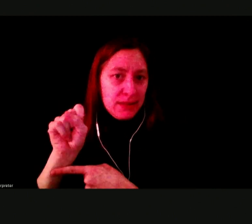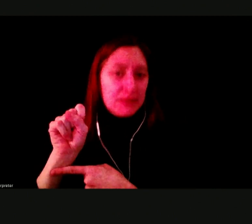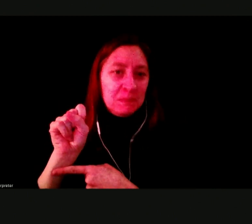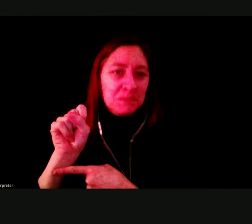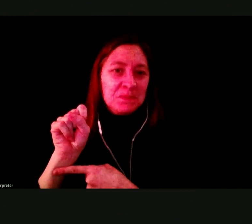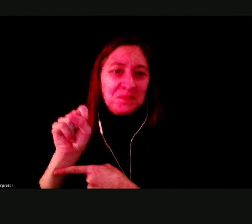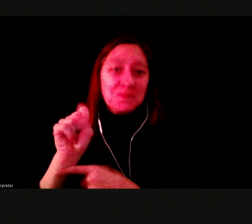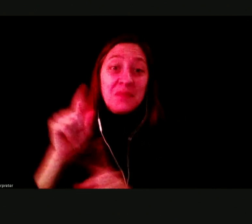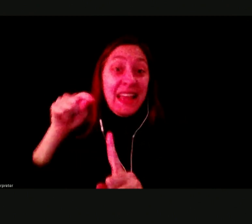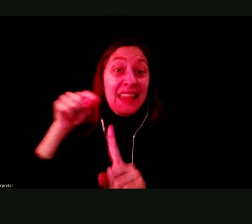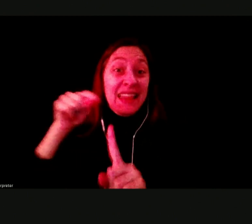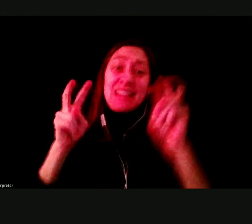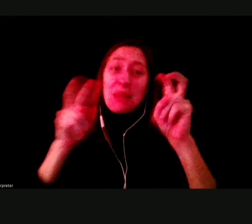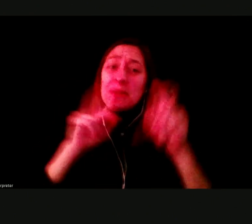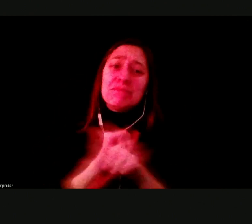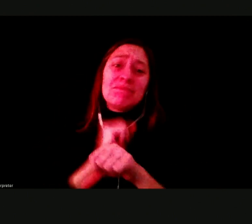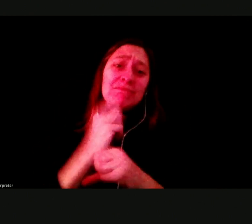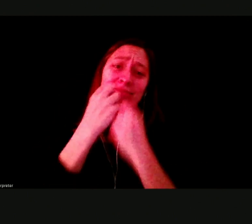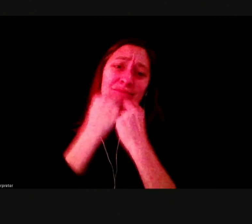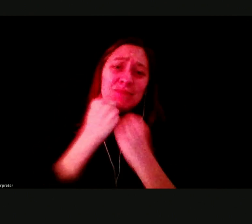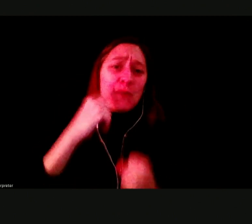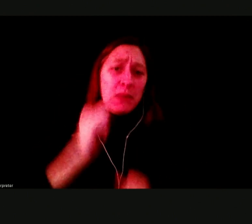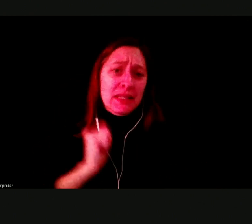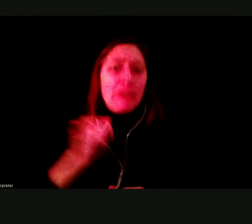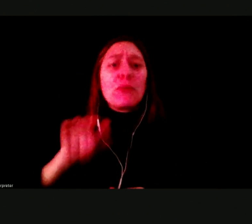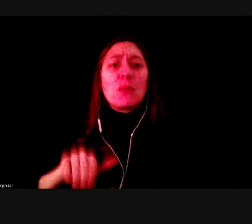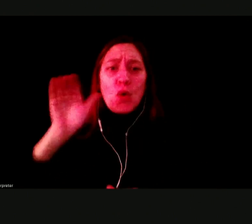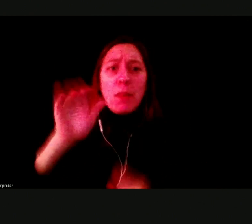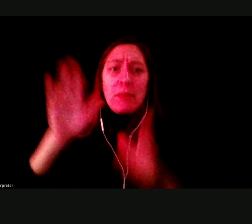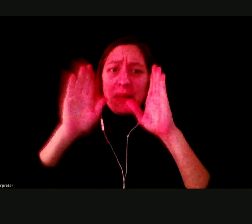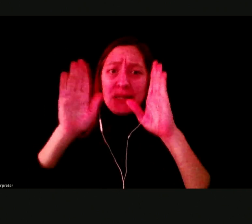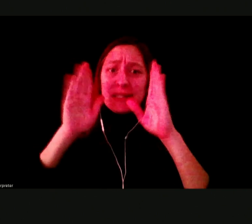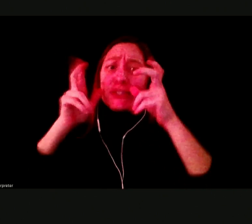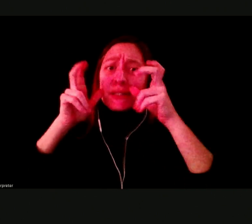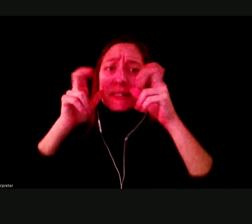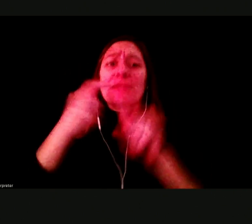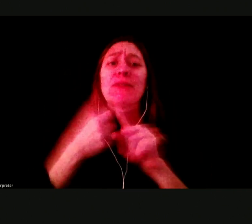THIS TOPIC IS NEAR TO MY HEART FROM GROWING UP LISTENING TO STORIES FROM MY MOTHER WHO